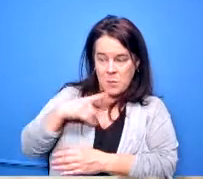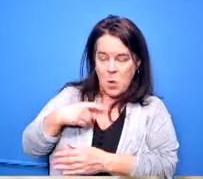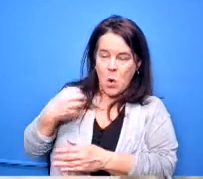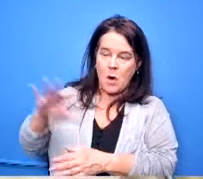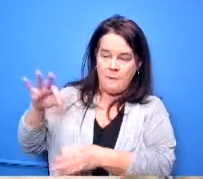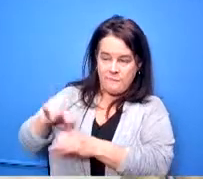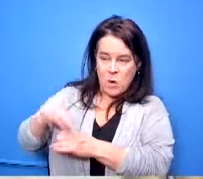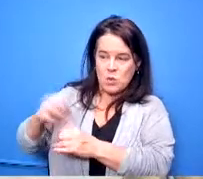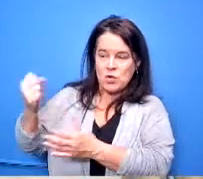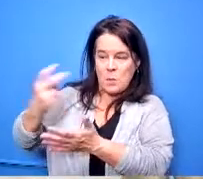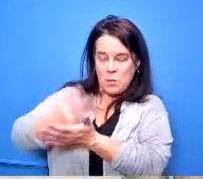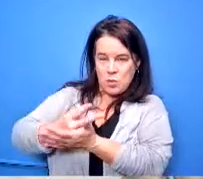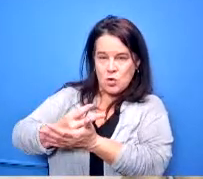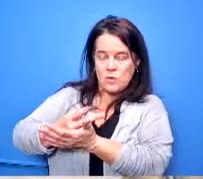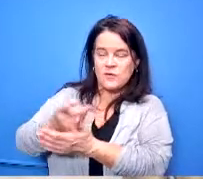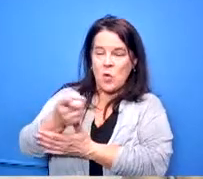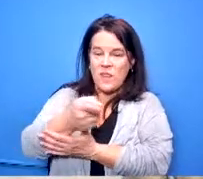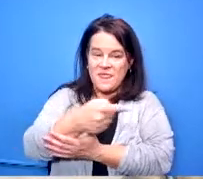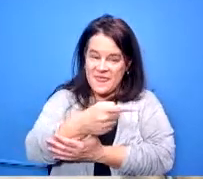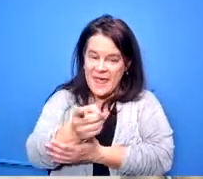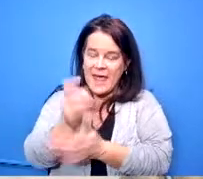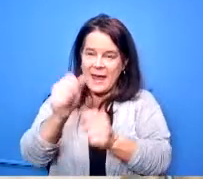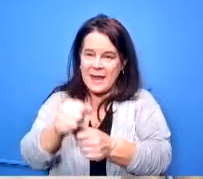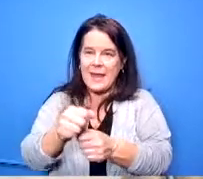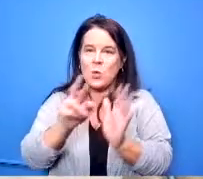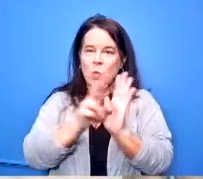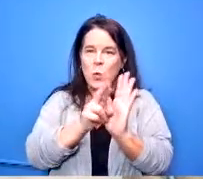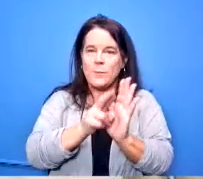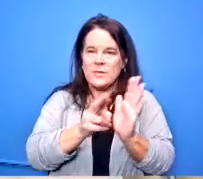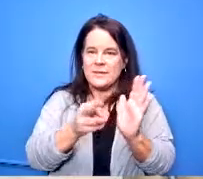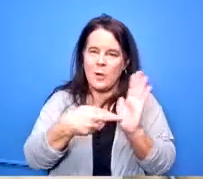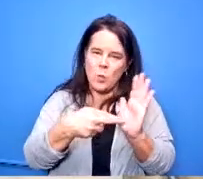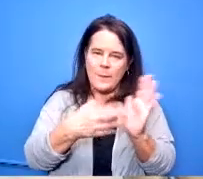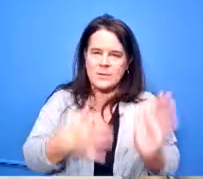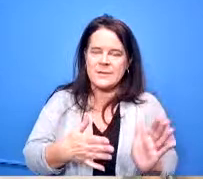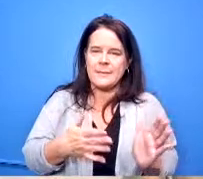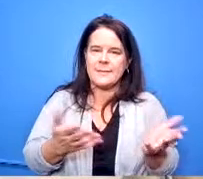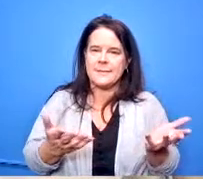that they can be the representative who represents the district and protects the district from any